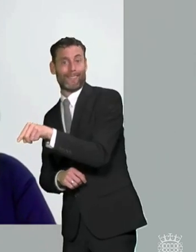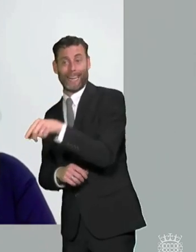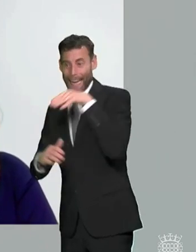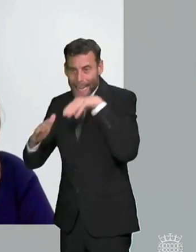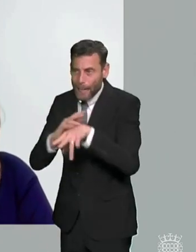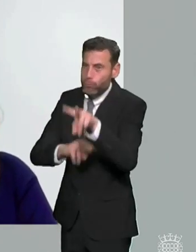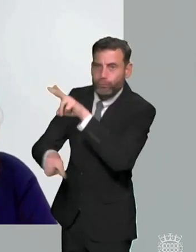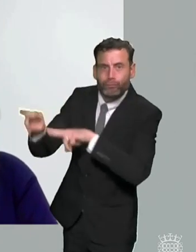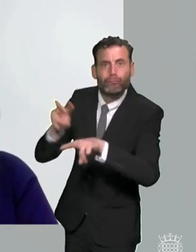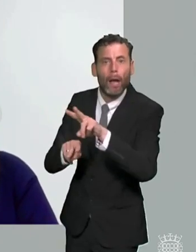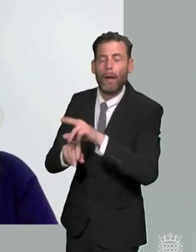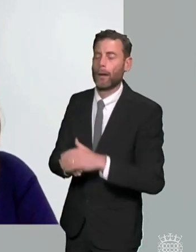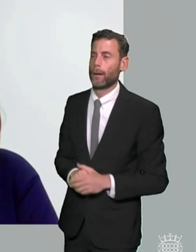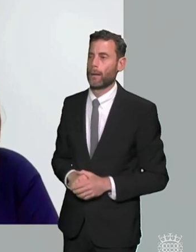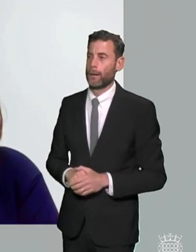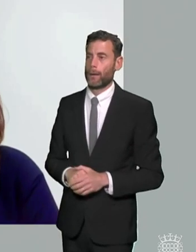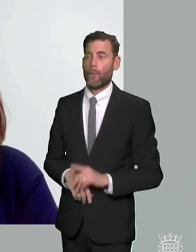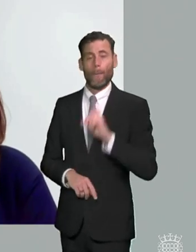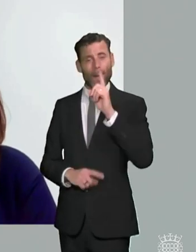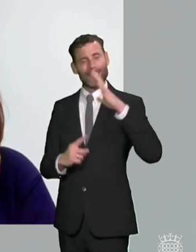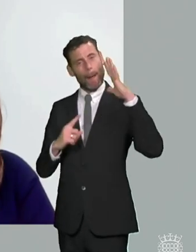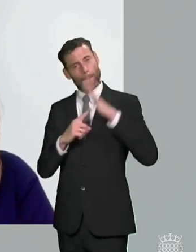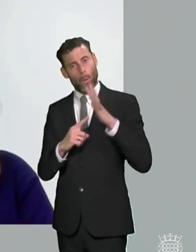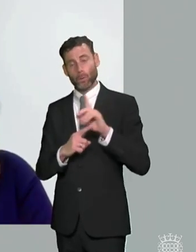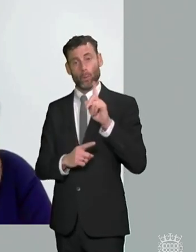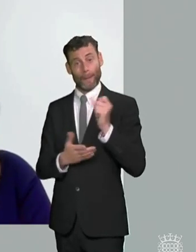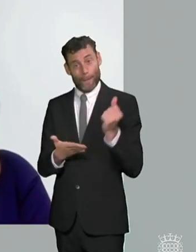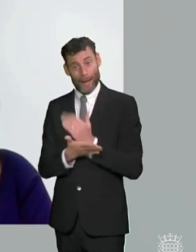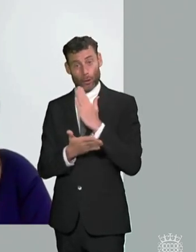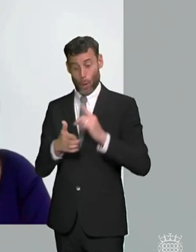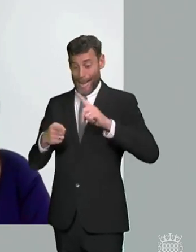but also making sure that the provision in ehc plans is being delivered on the ground and imogen